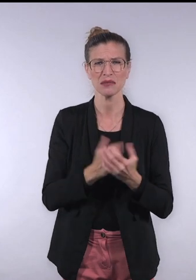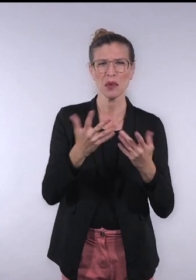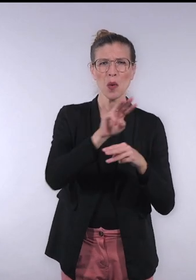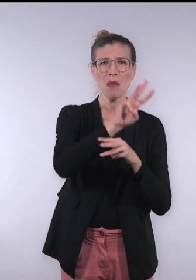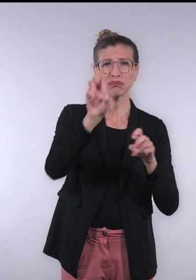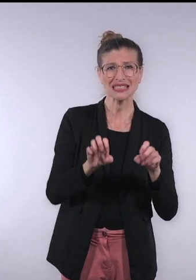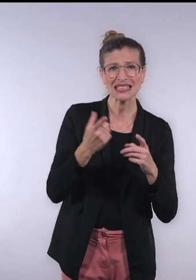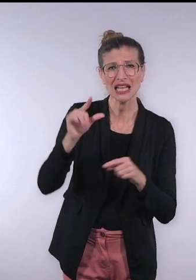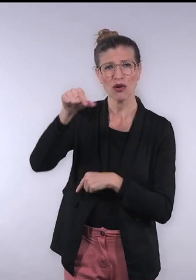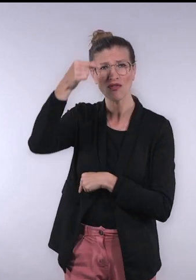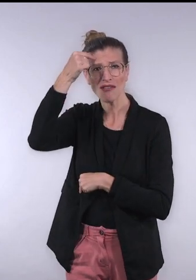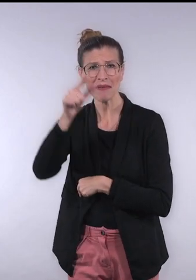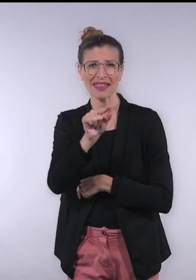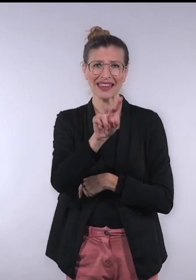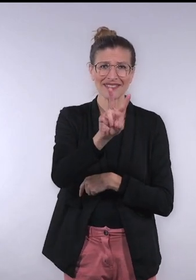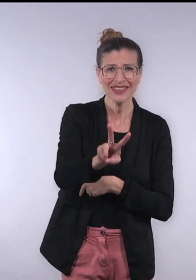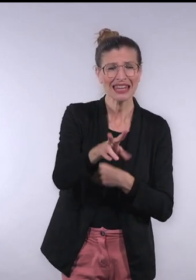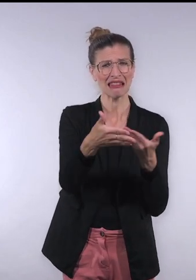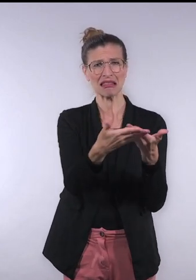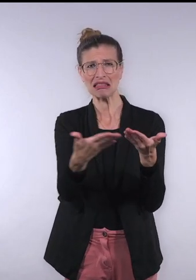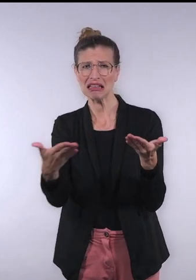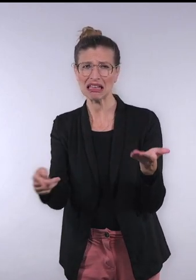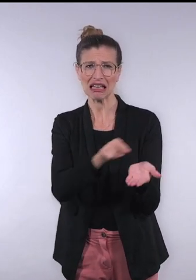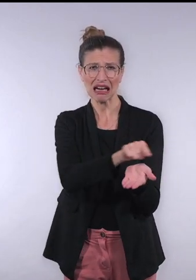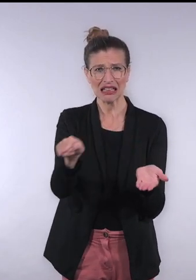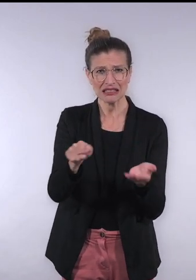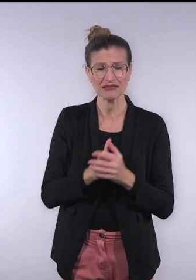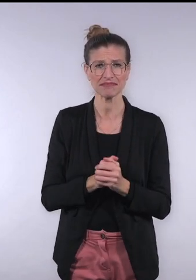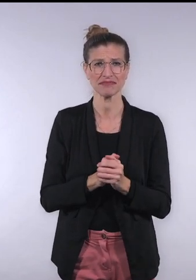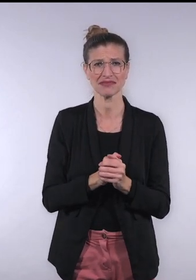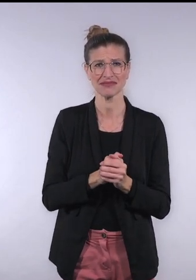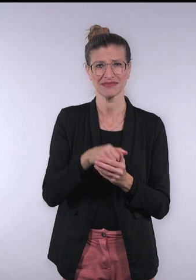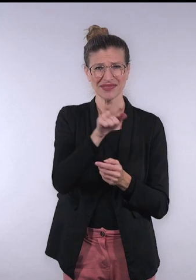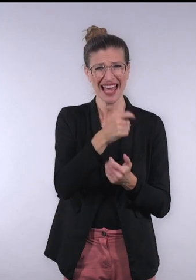such as websites, governments, TV, entertainment,